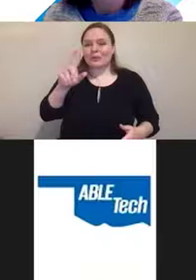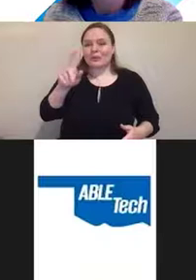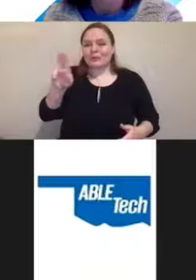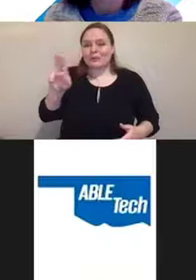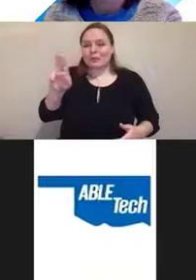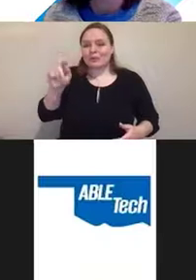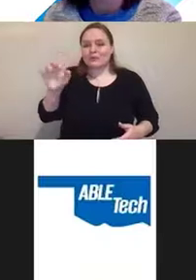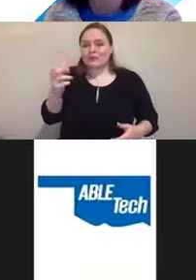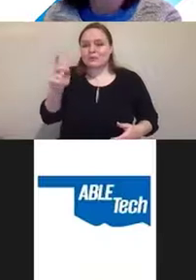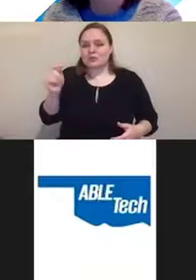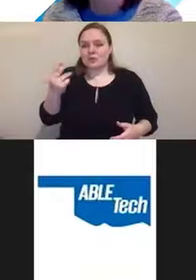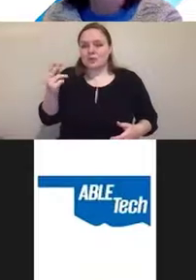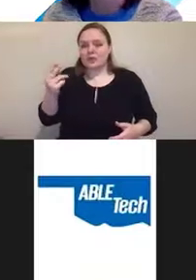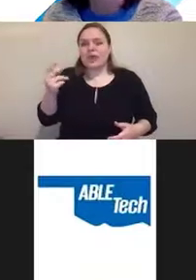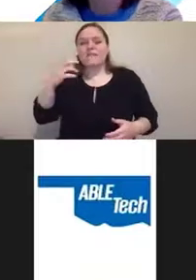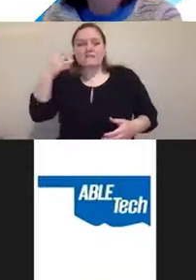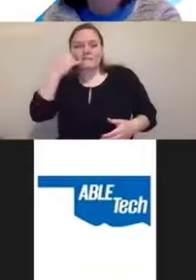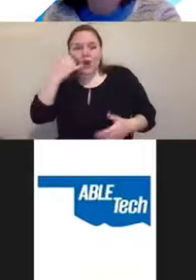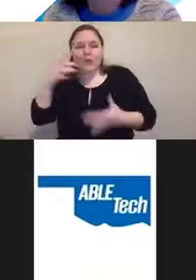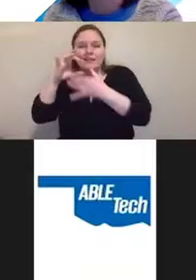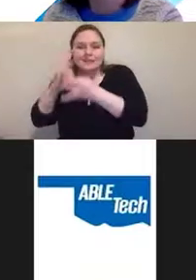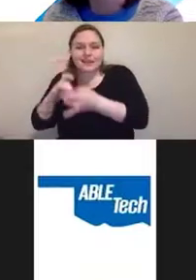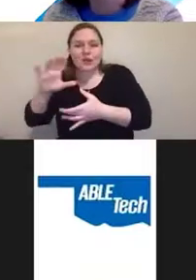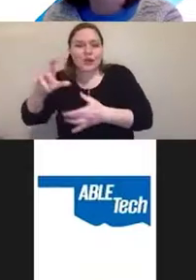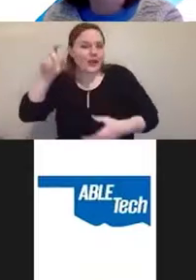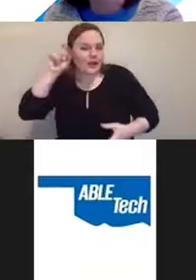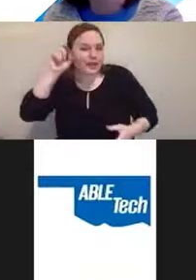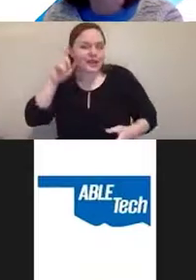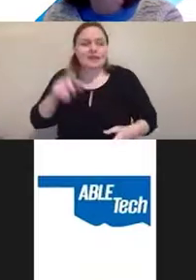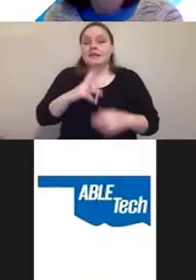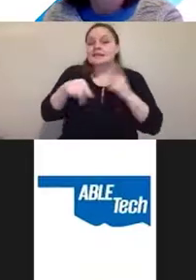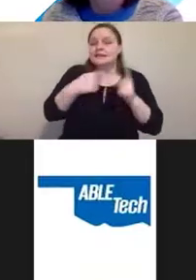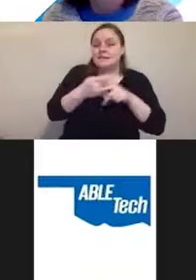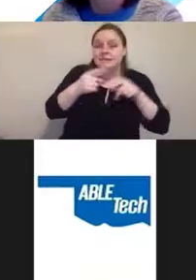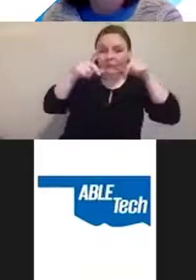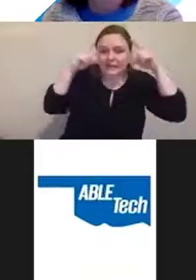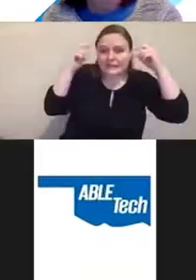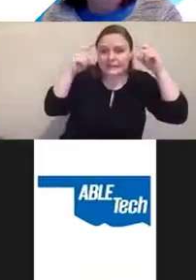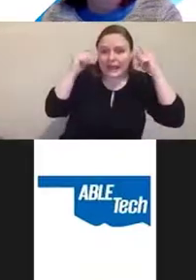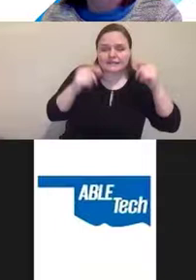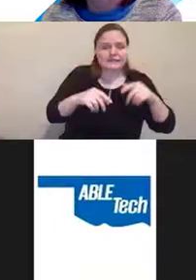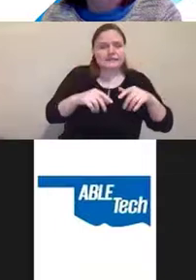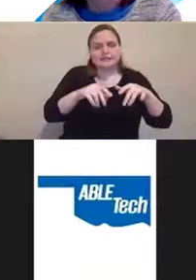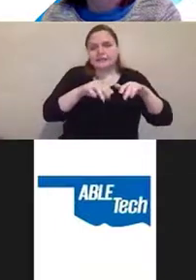or some type of Lasse's keyboards, other things that people use.